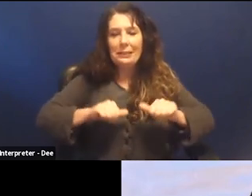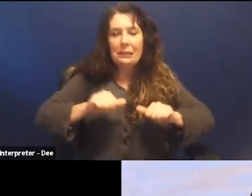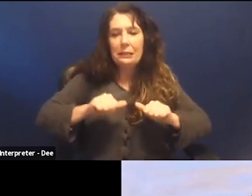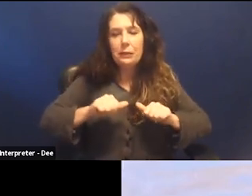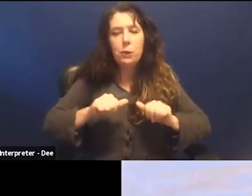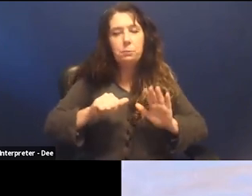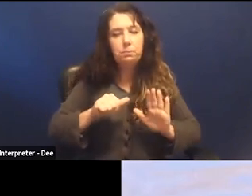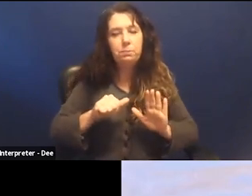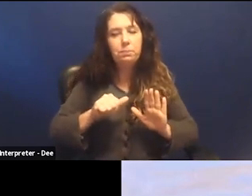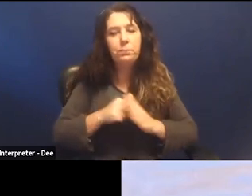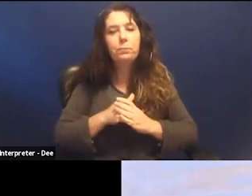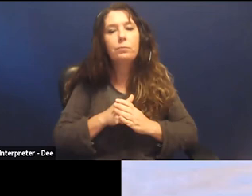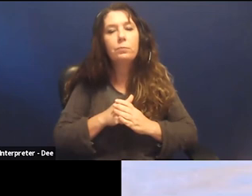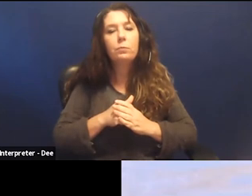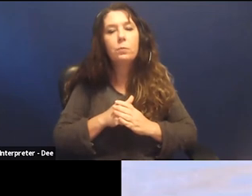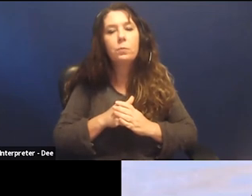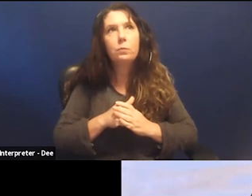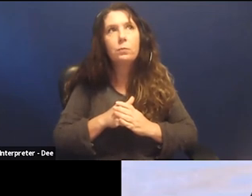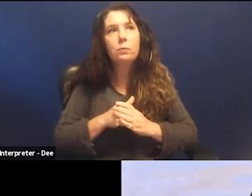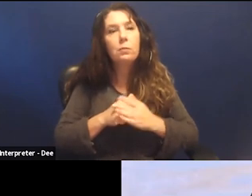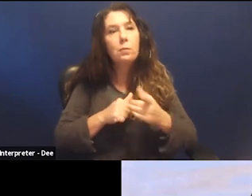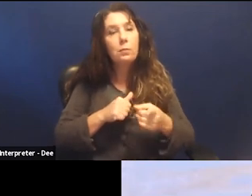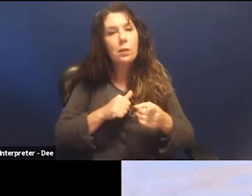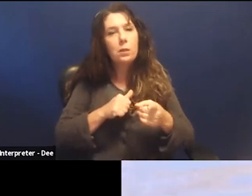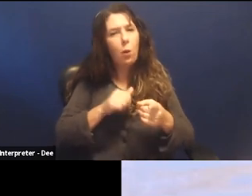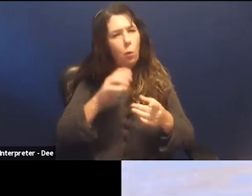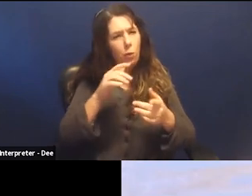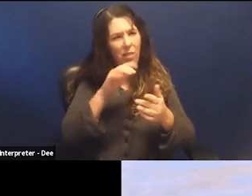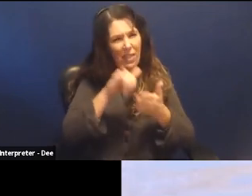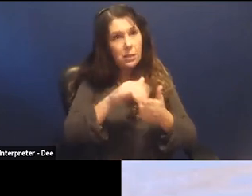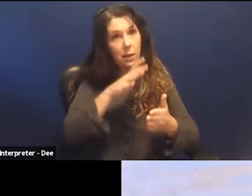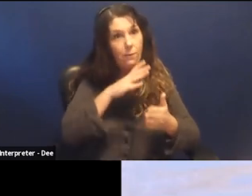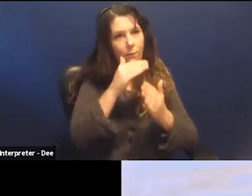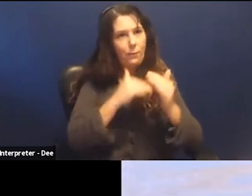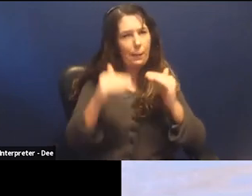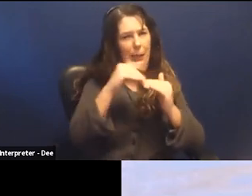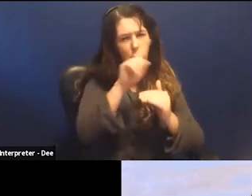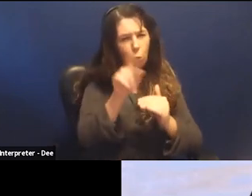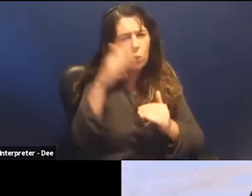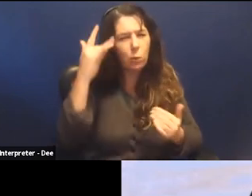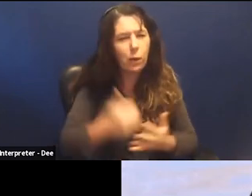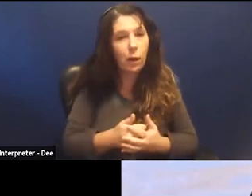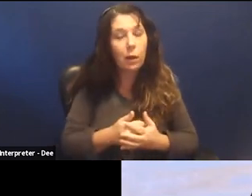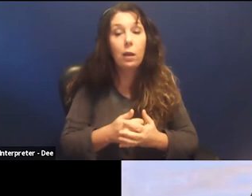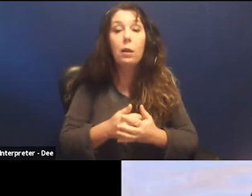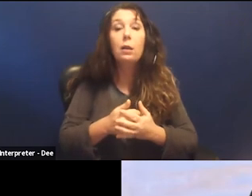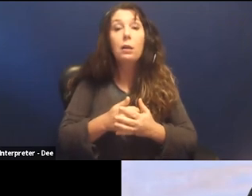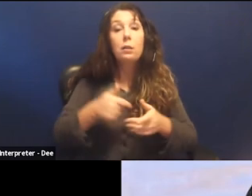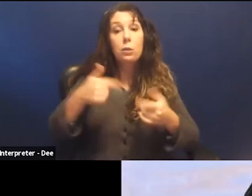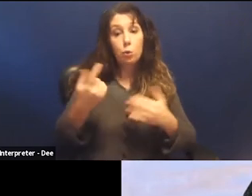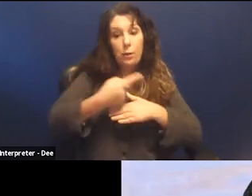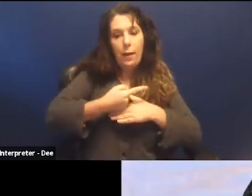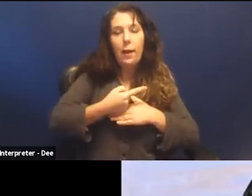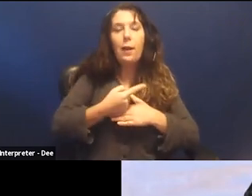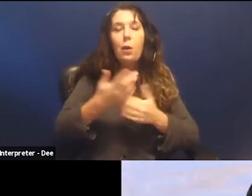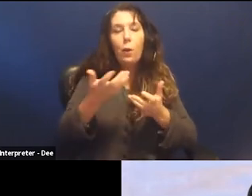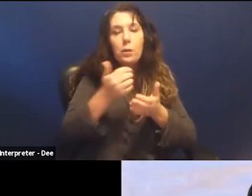But the question remains sort of why did these Why are these feminist questions and I think, you know, hopefully by the end of the presentation you'll begin to understand why.